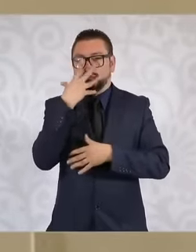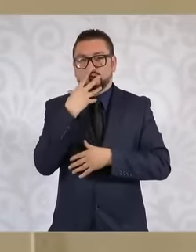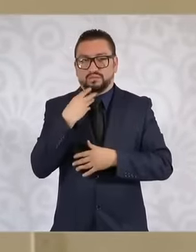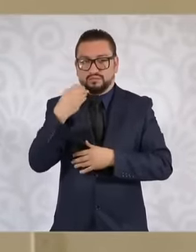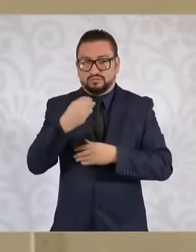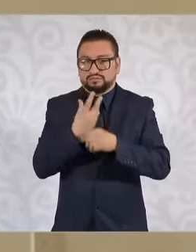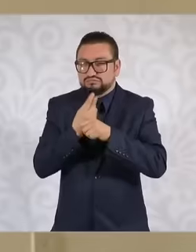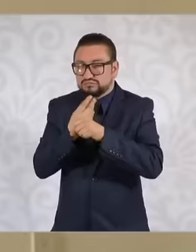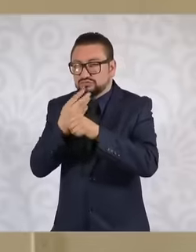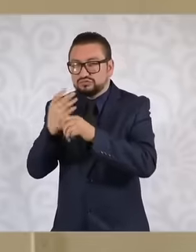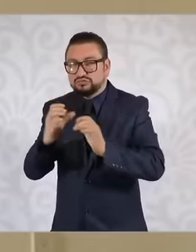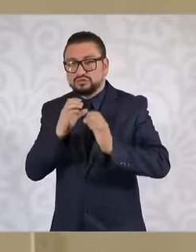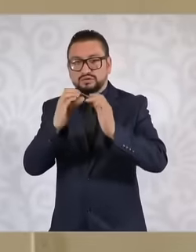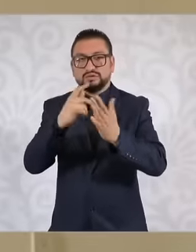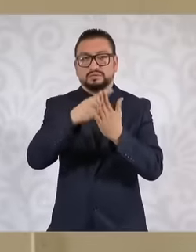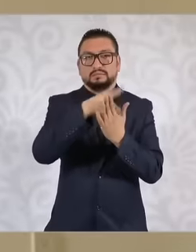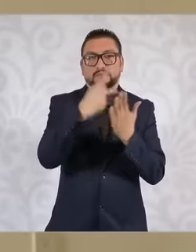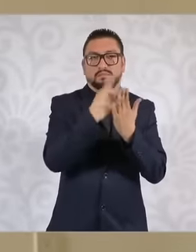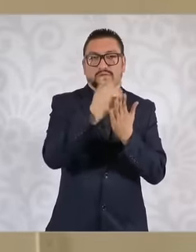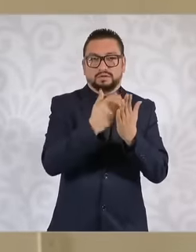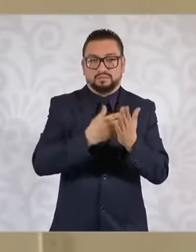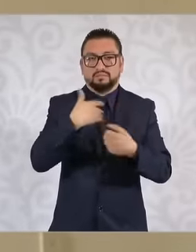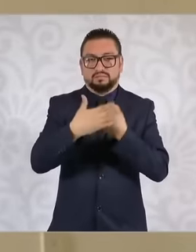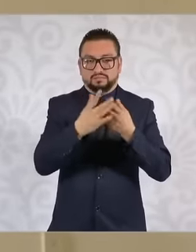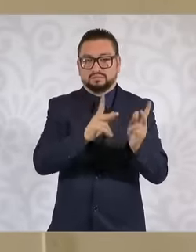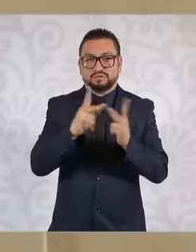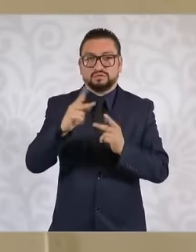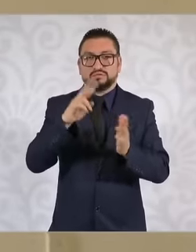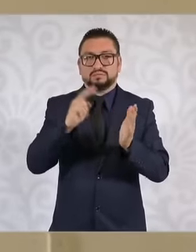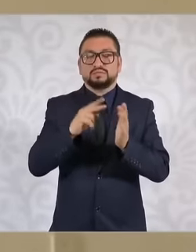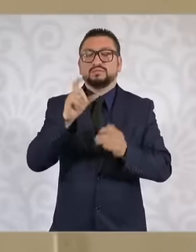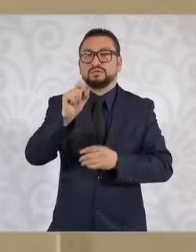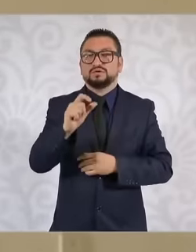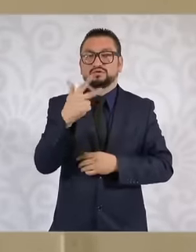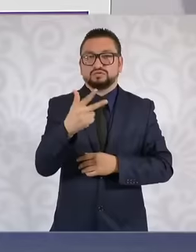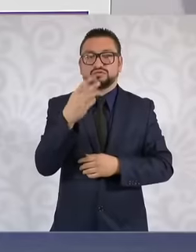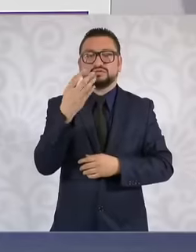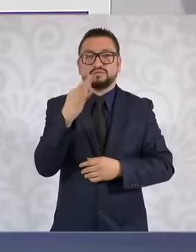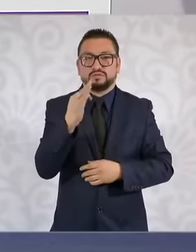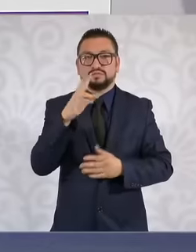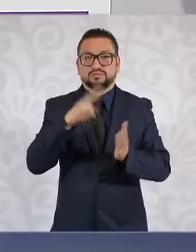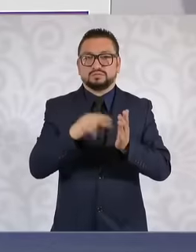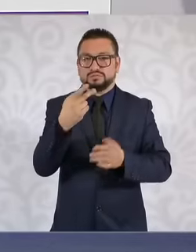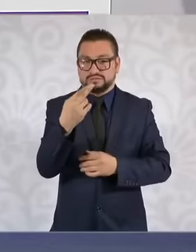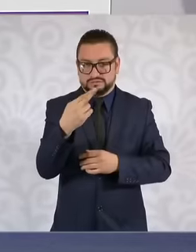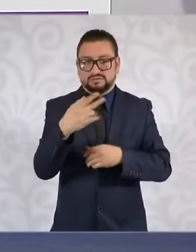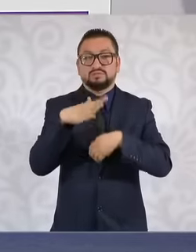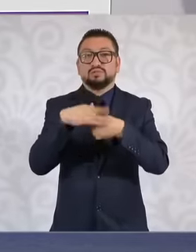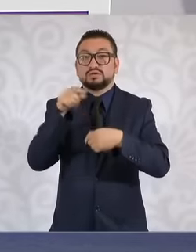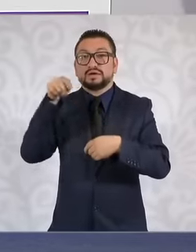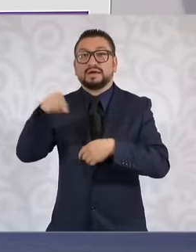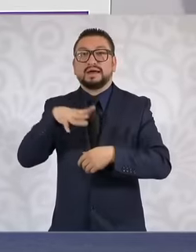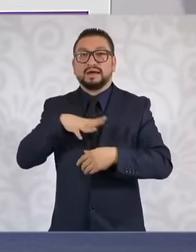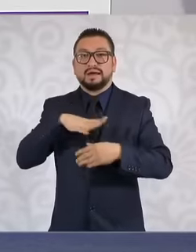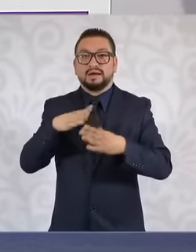to publish the management plan on February 28, 2025 because here in Calica there is a port and